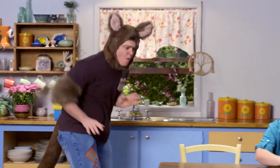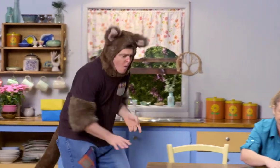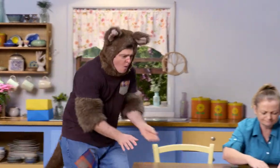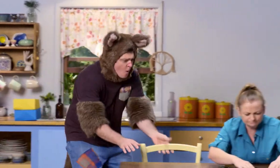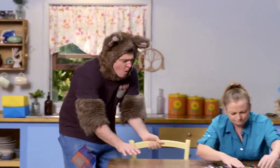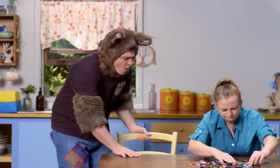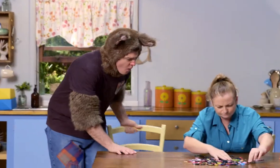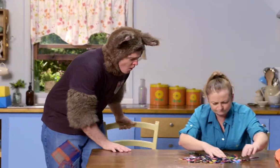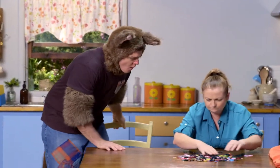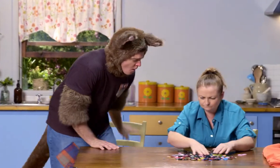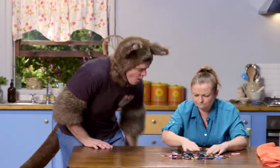Oh!